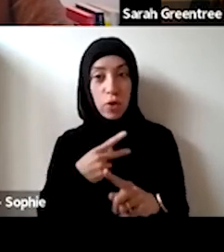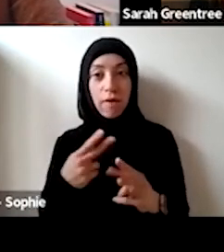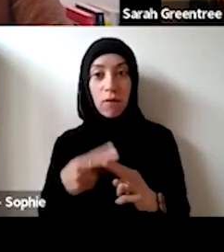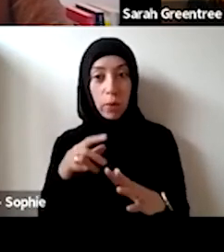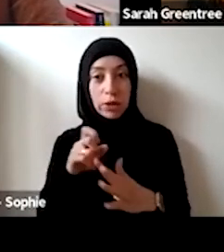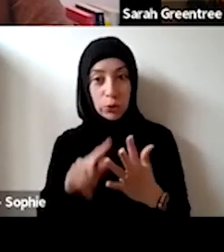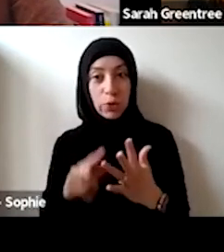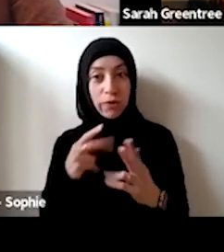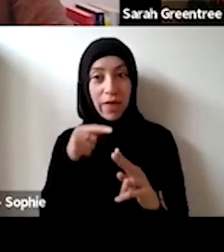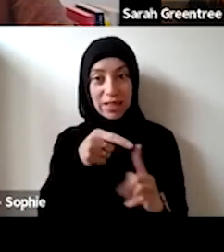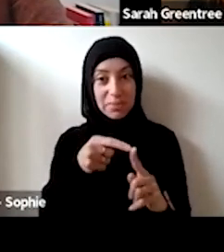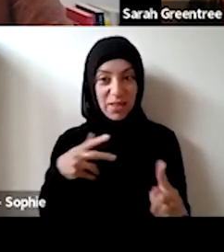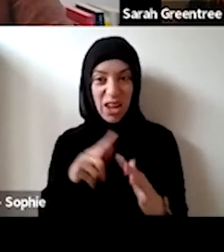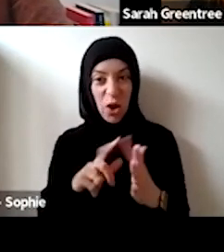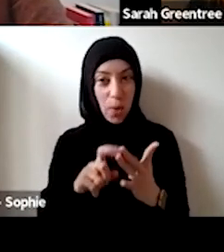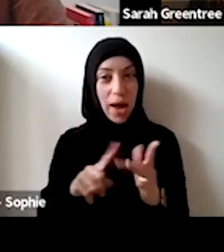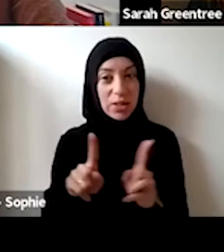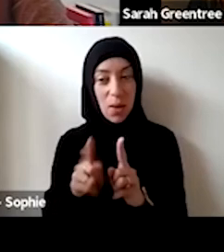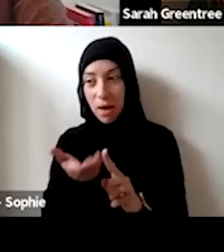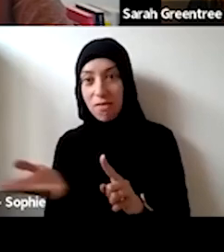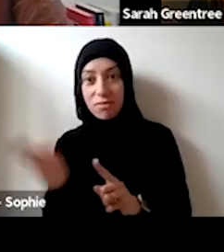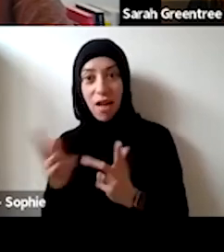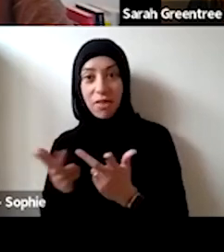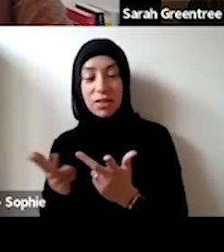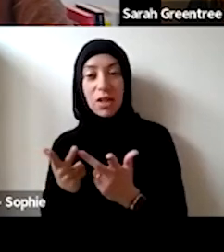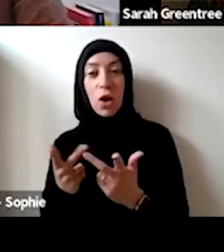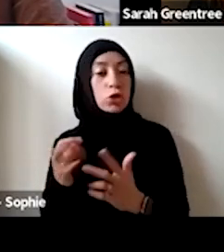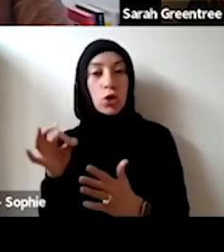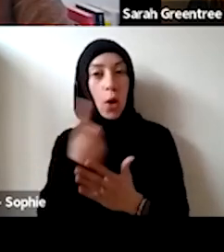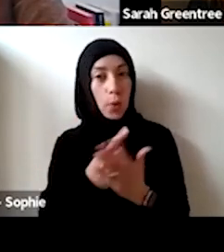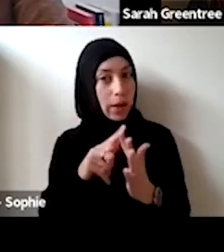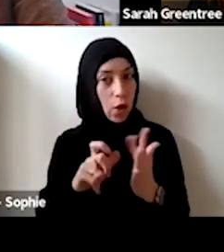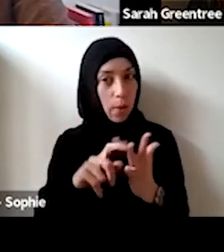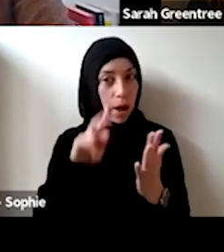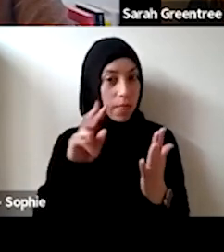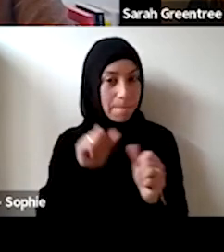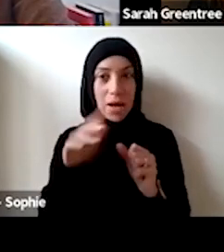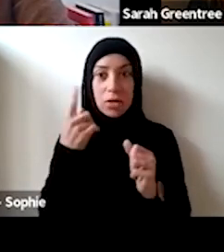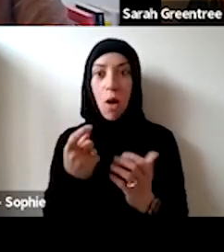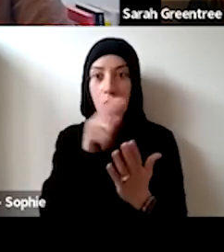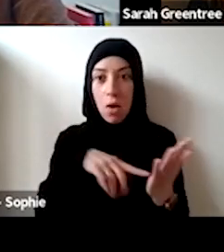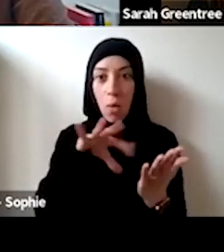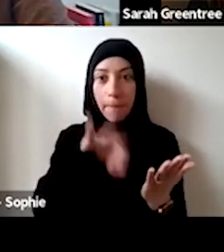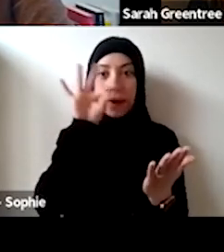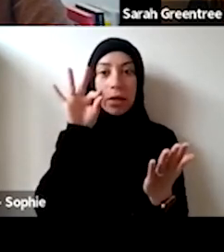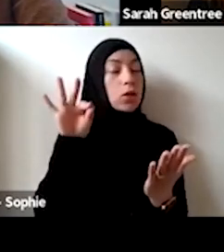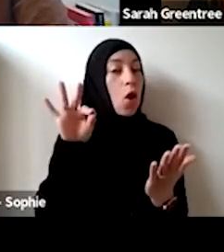so it not necessarily is just the best that that get up that we will look across platform